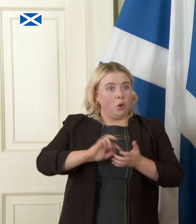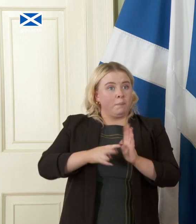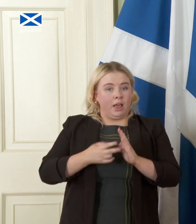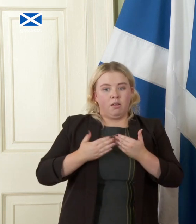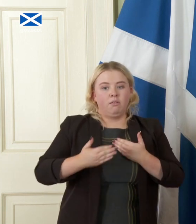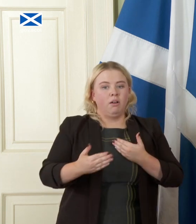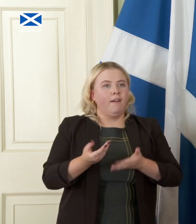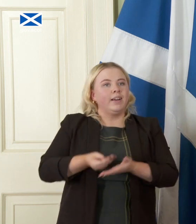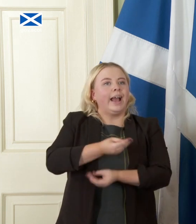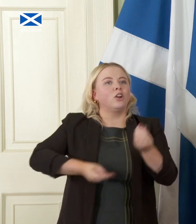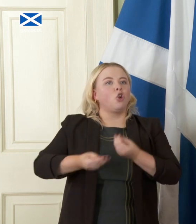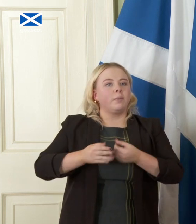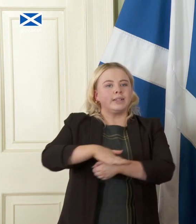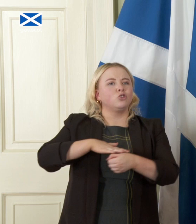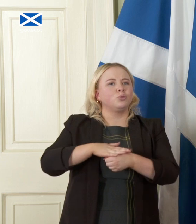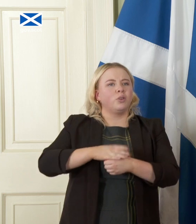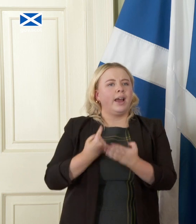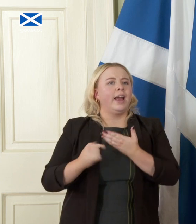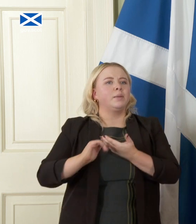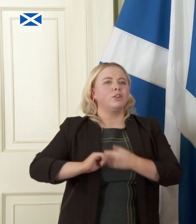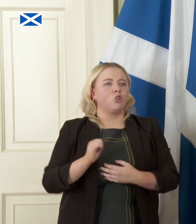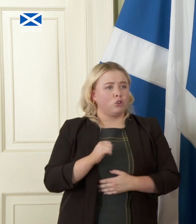of an independent Scotland and you are determined to let the people of Scotland have their say